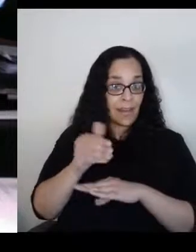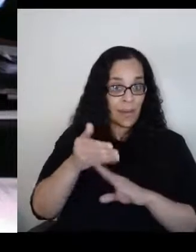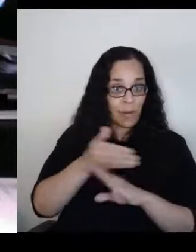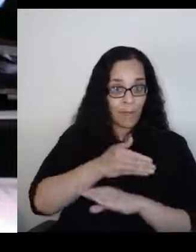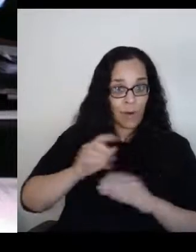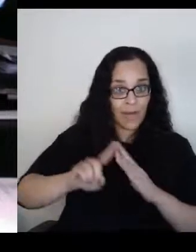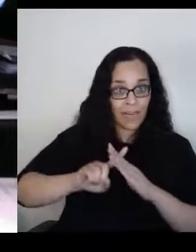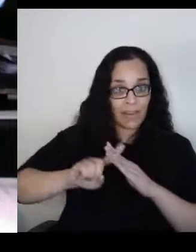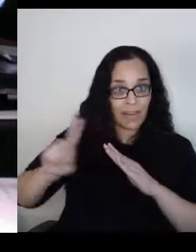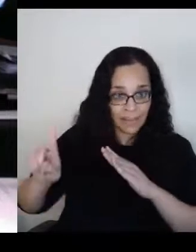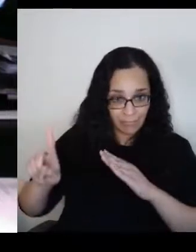to Italy.